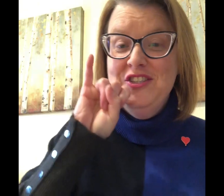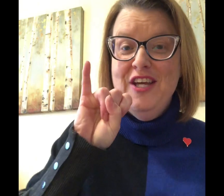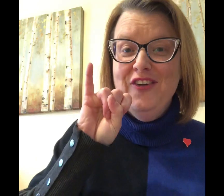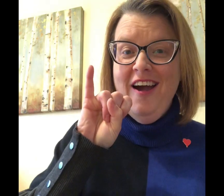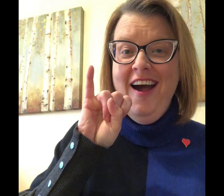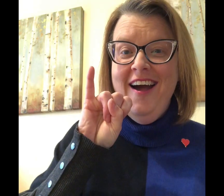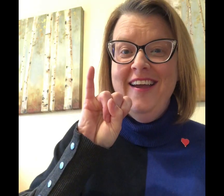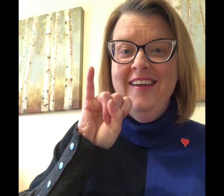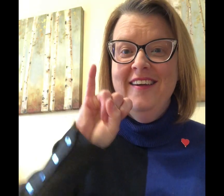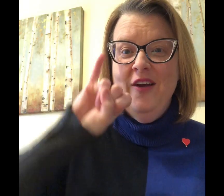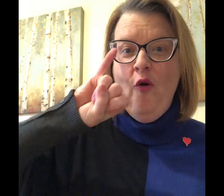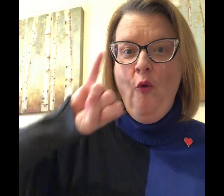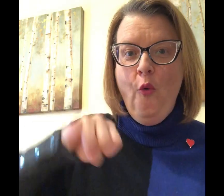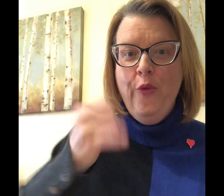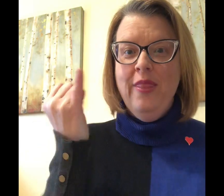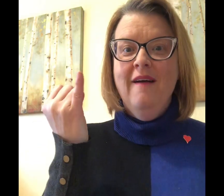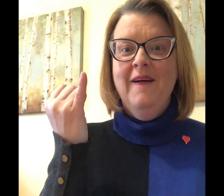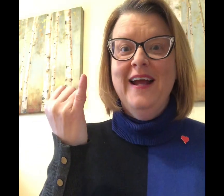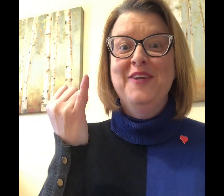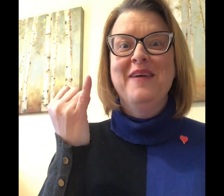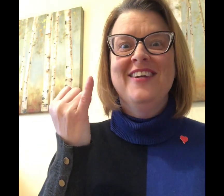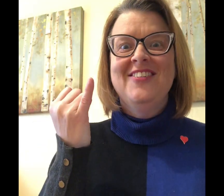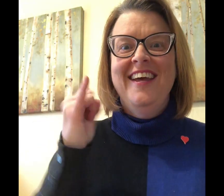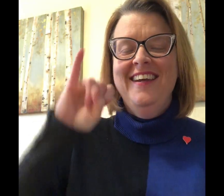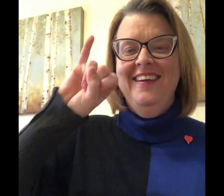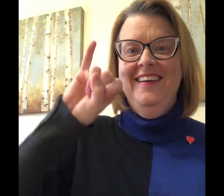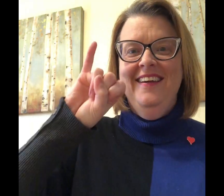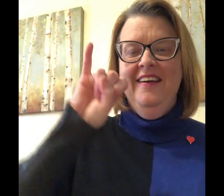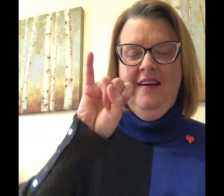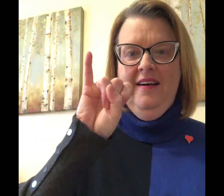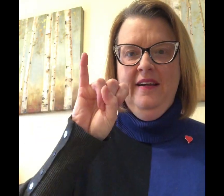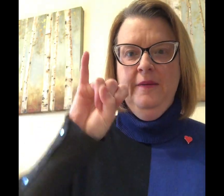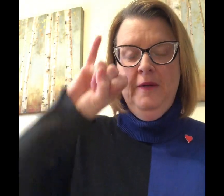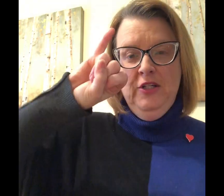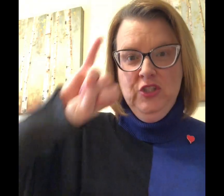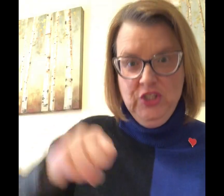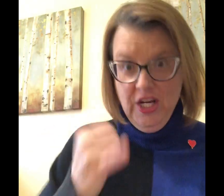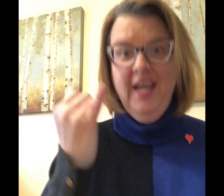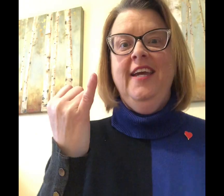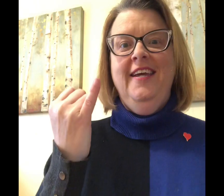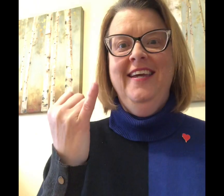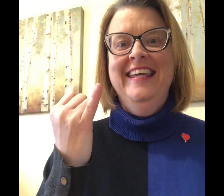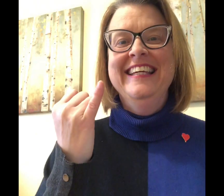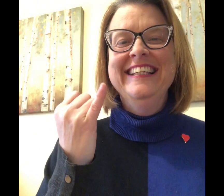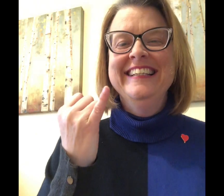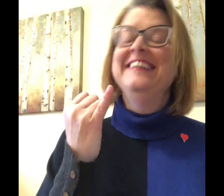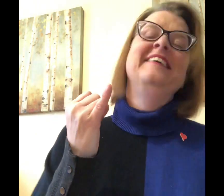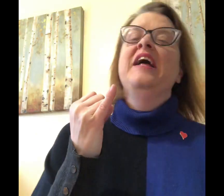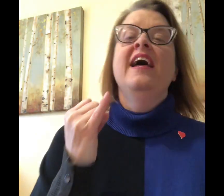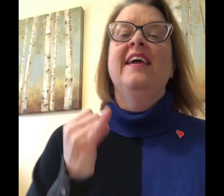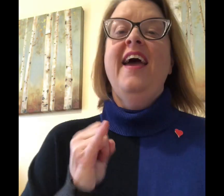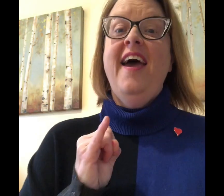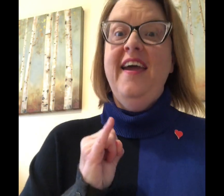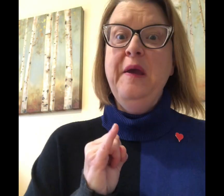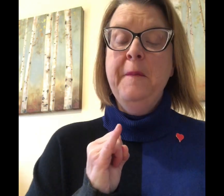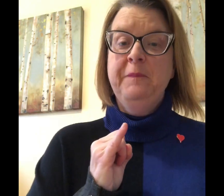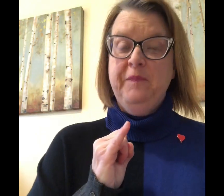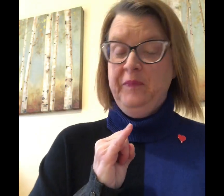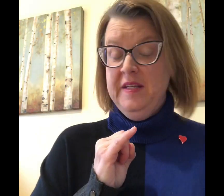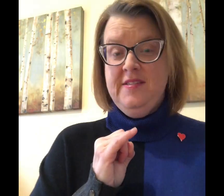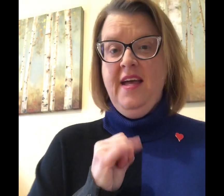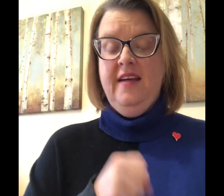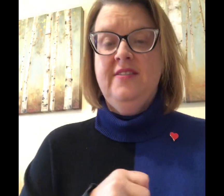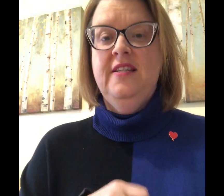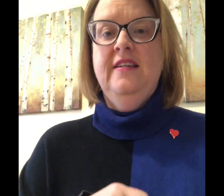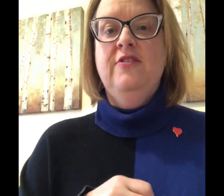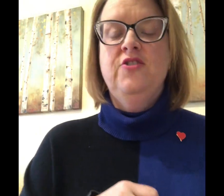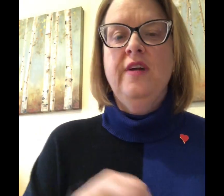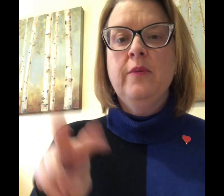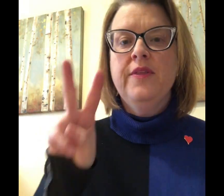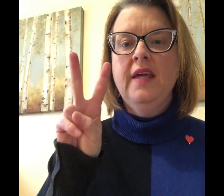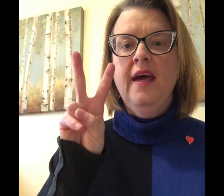you take your eye and you make a J, I J. K is next now to start out with a K you